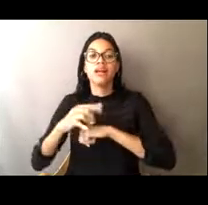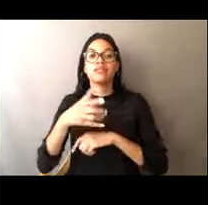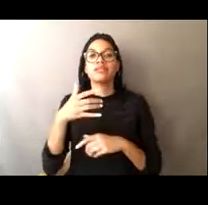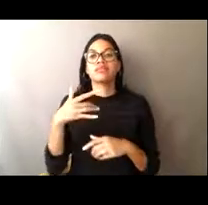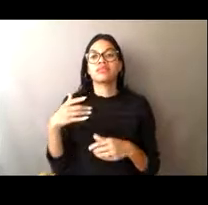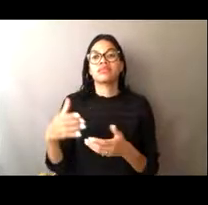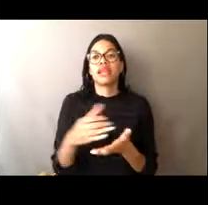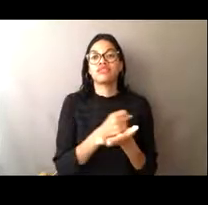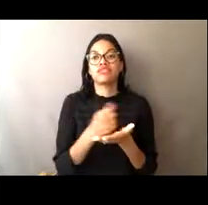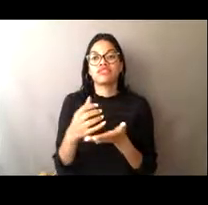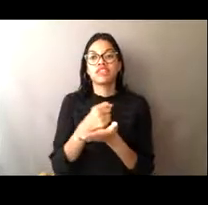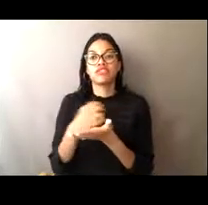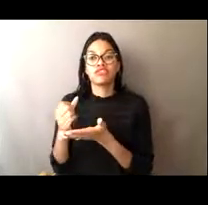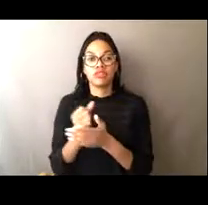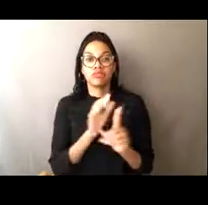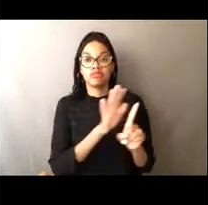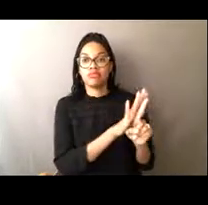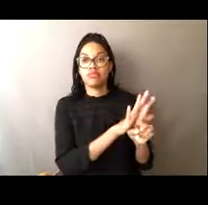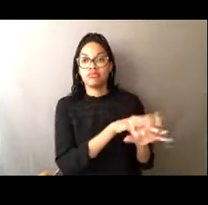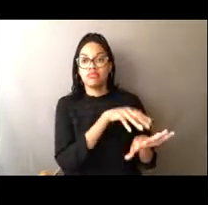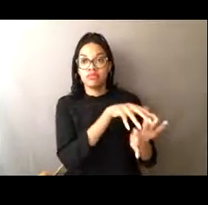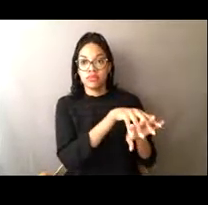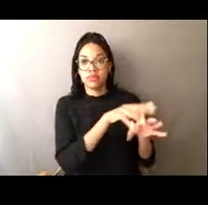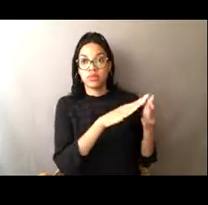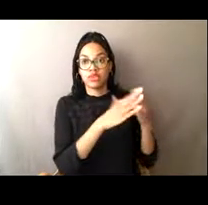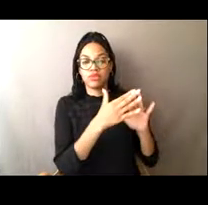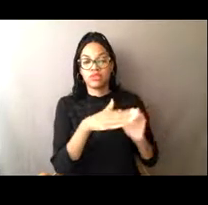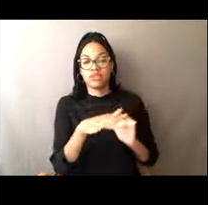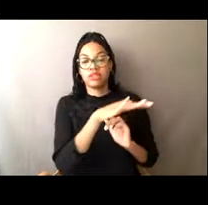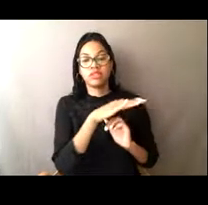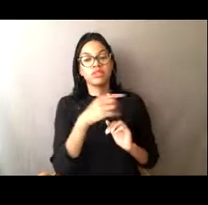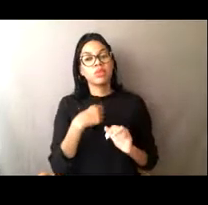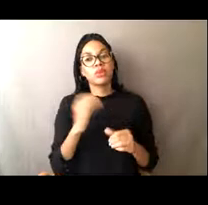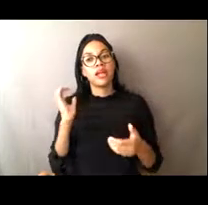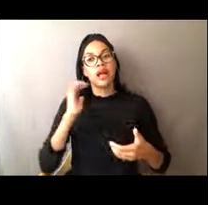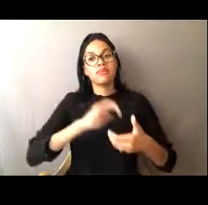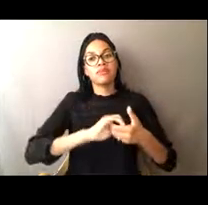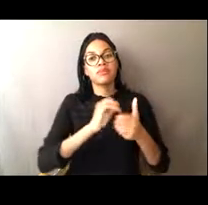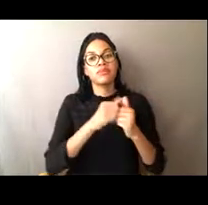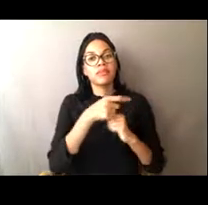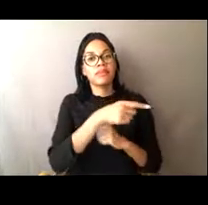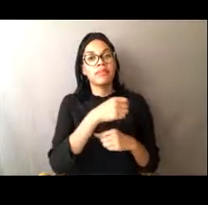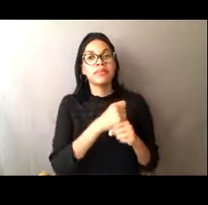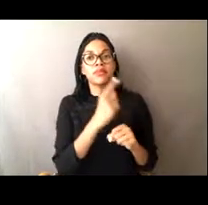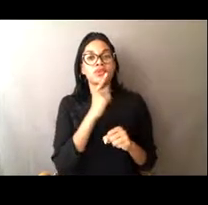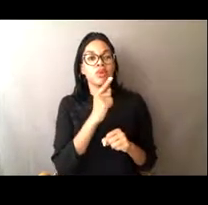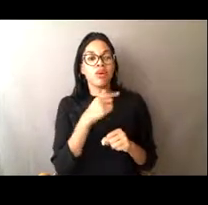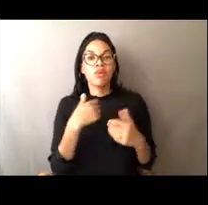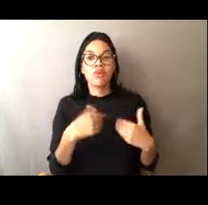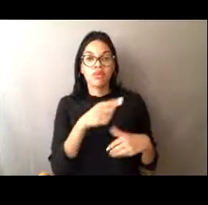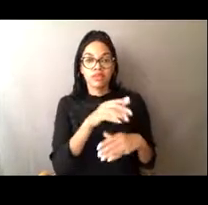that that can be done in a sustainable way as well, and protect their traditions,